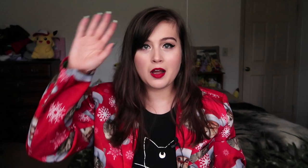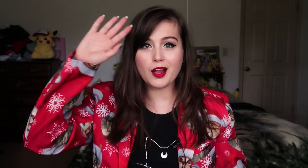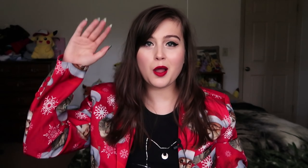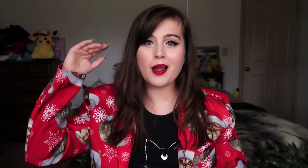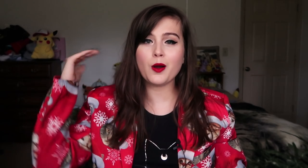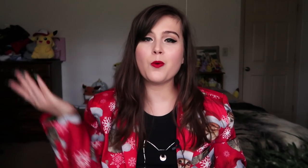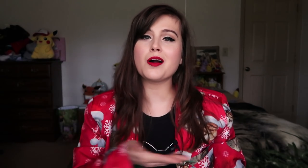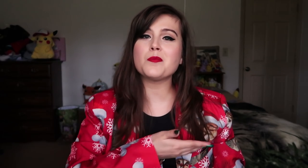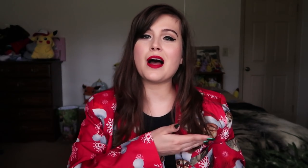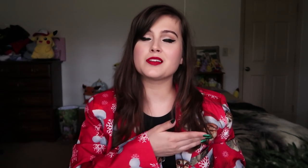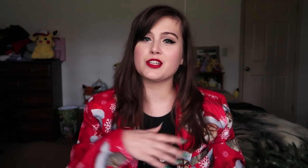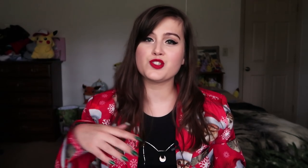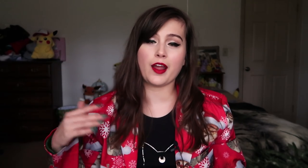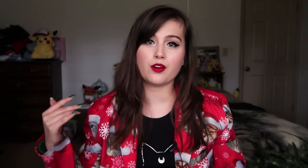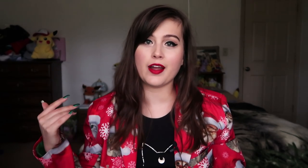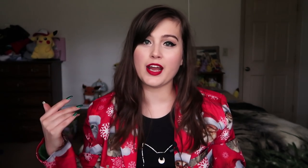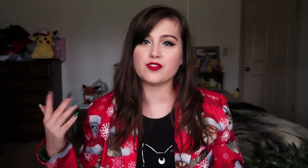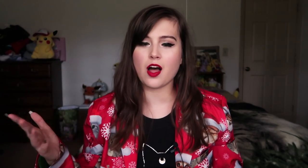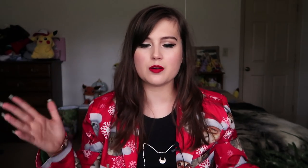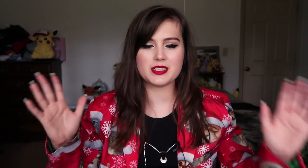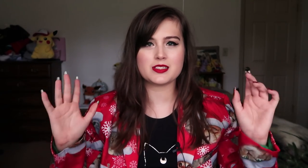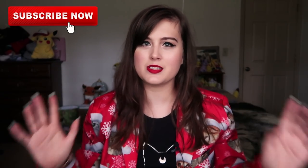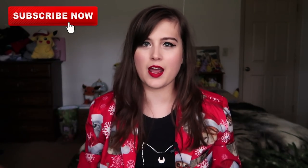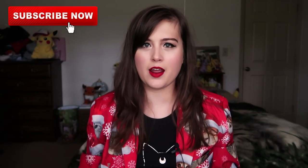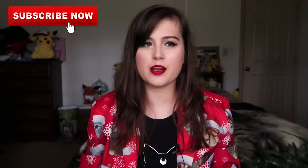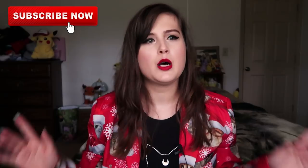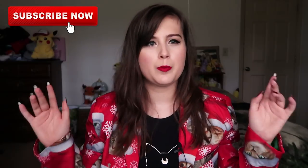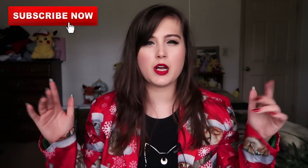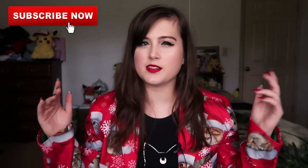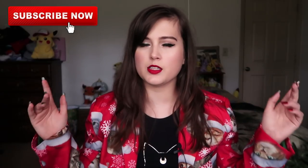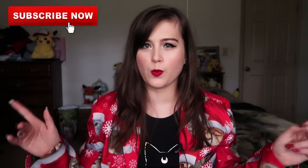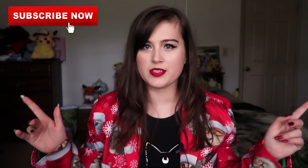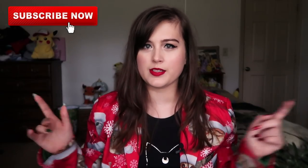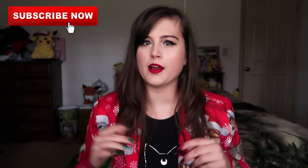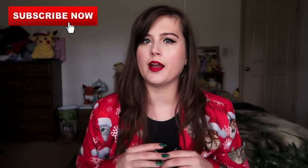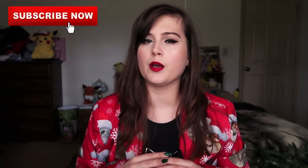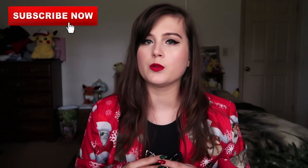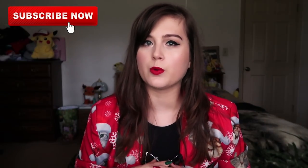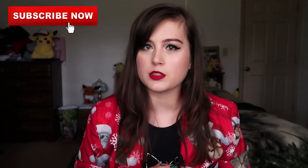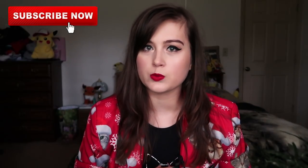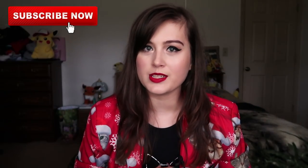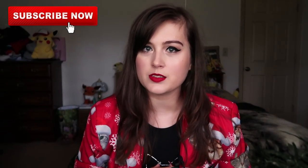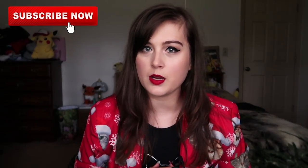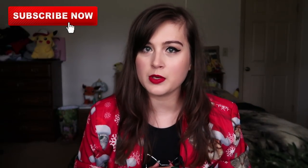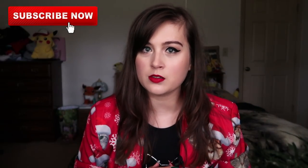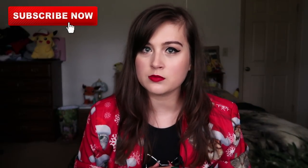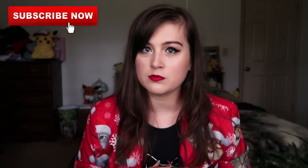Hello and welcome back to the channel and Vlogmas. Today, because it is Wednesday, and what does Wednesday mean?